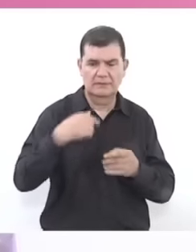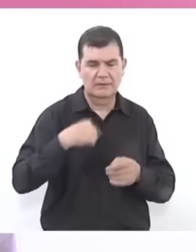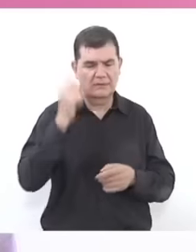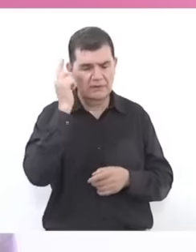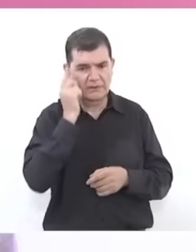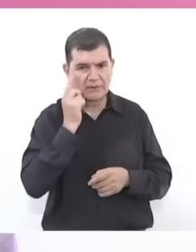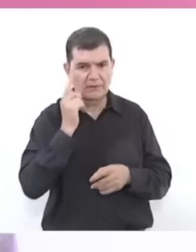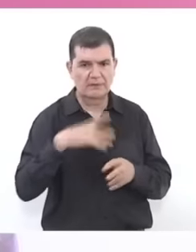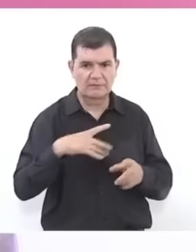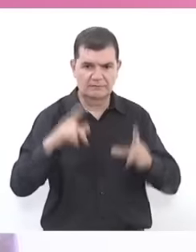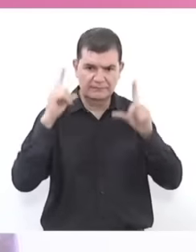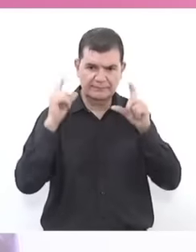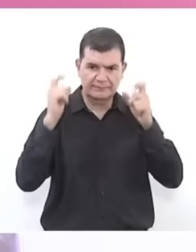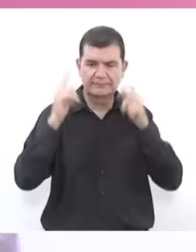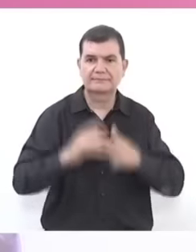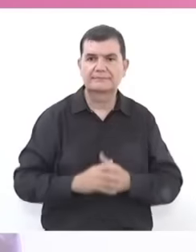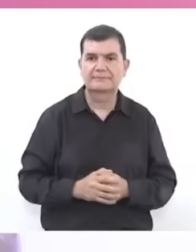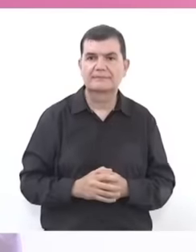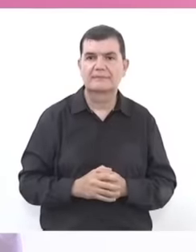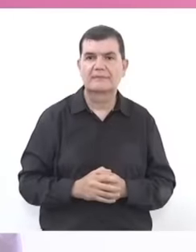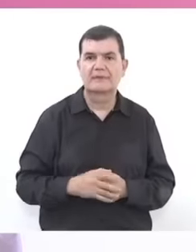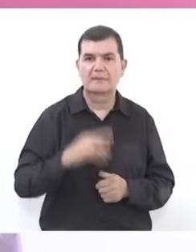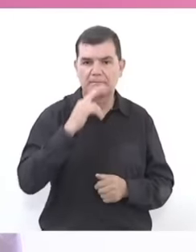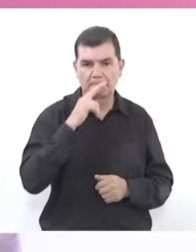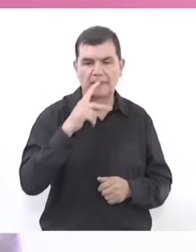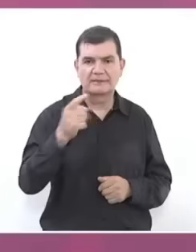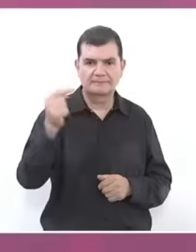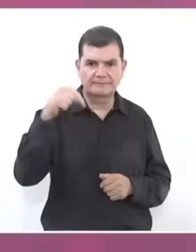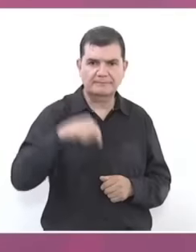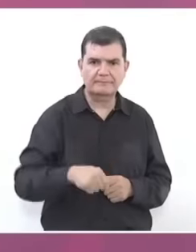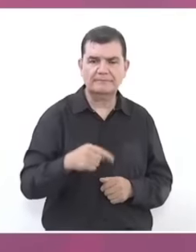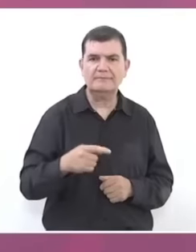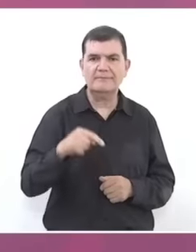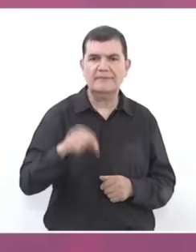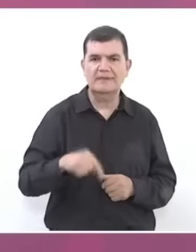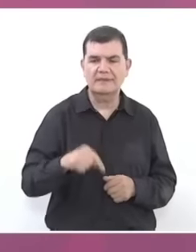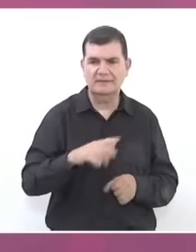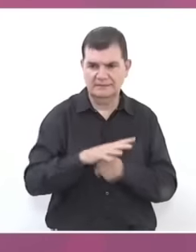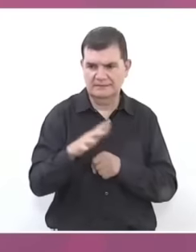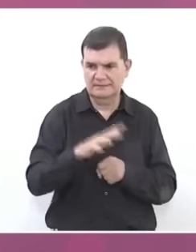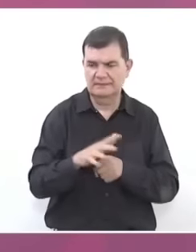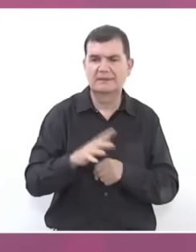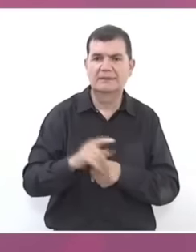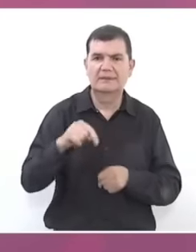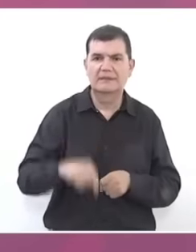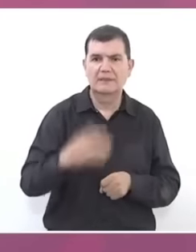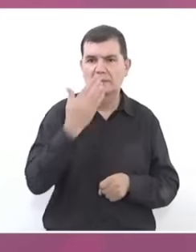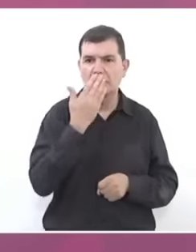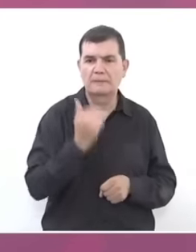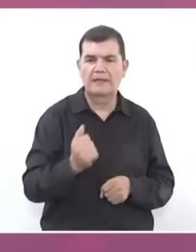're going to take a photo of them. So you'd better come here, too. There's no heat here. Here it is,